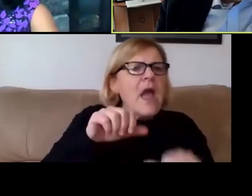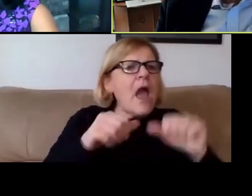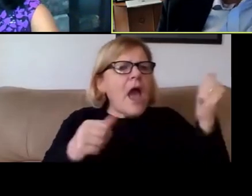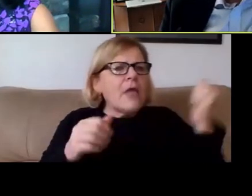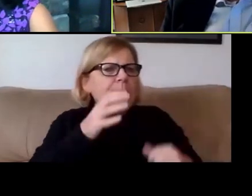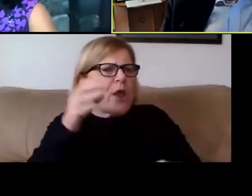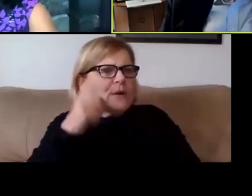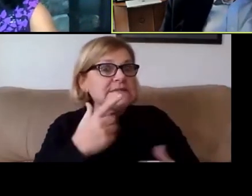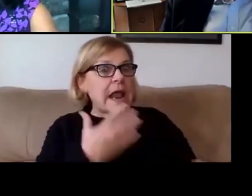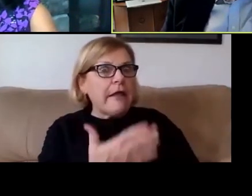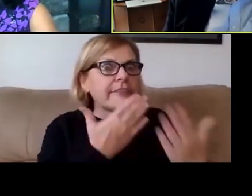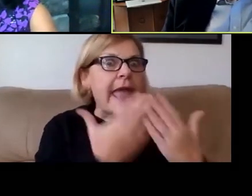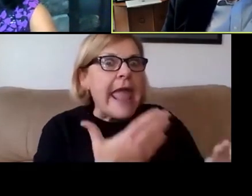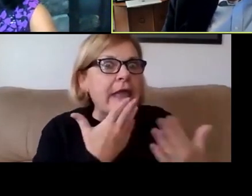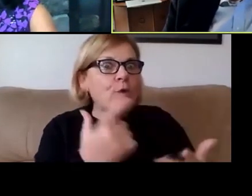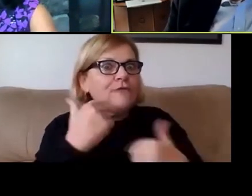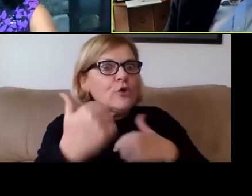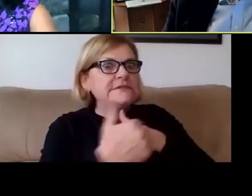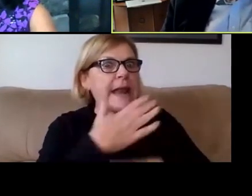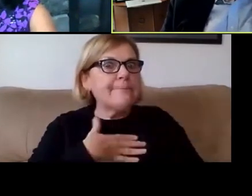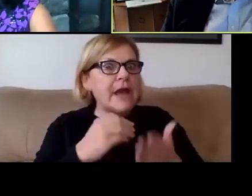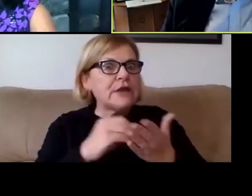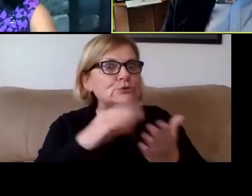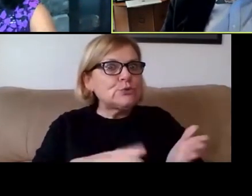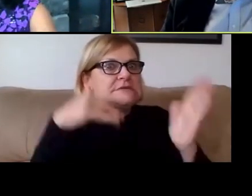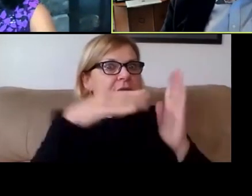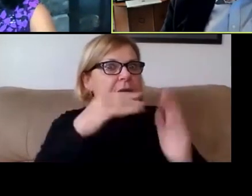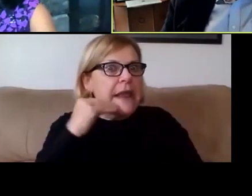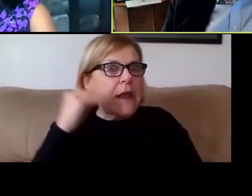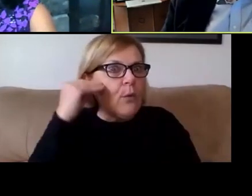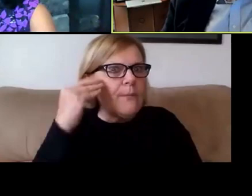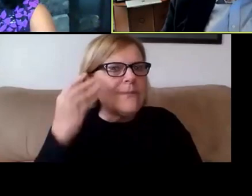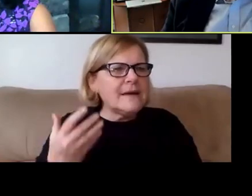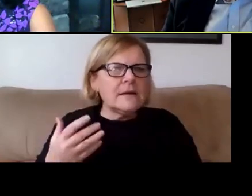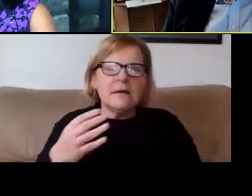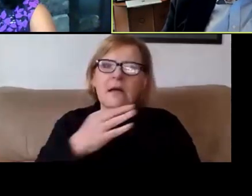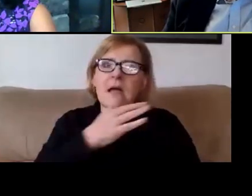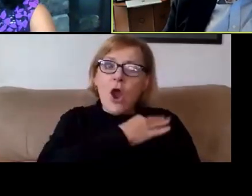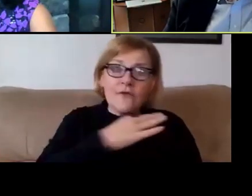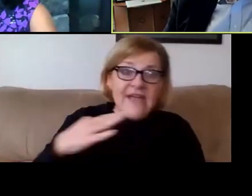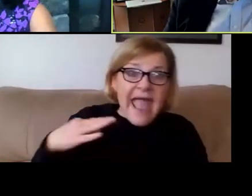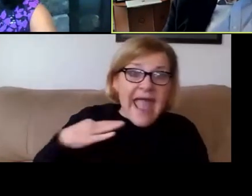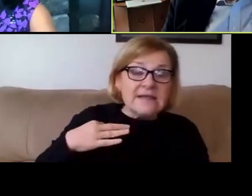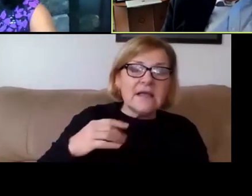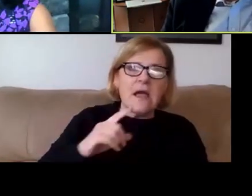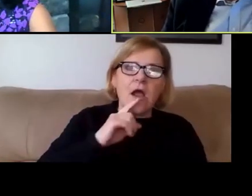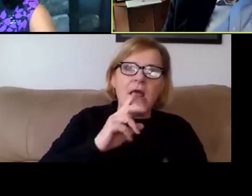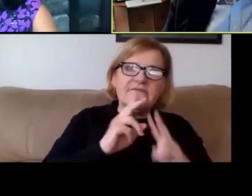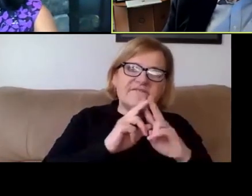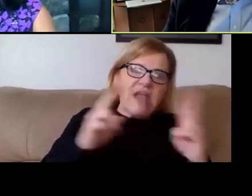Thank you for sending my student to study at home. Our faculty are actually very low risk